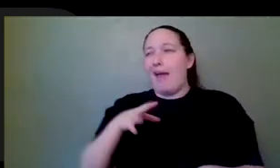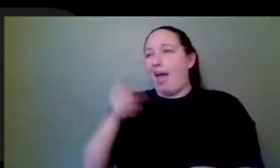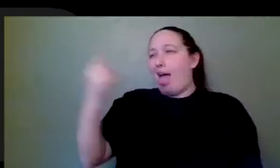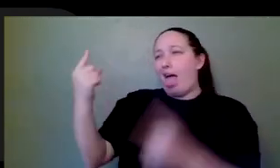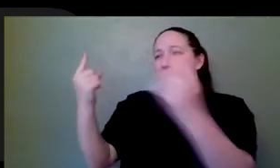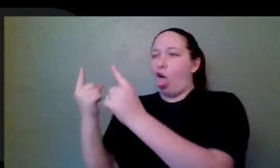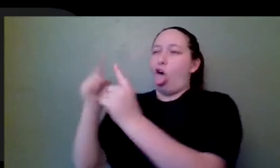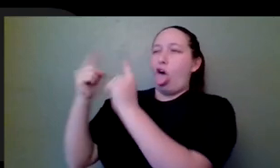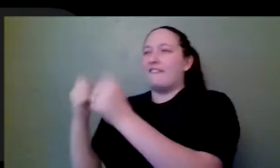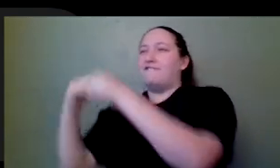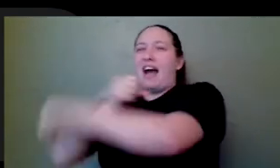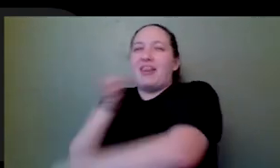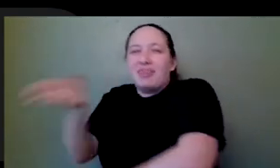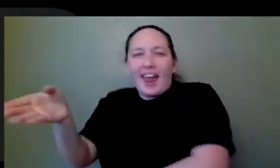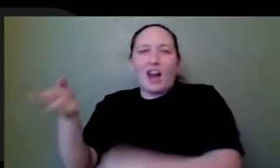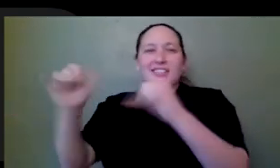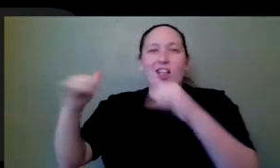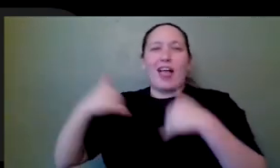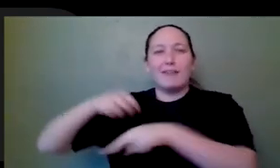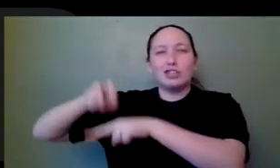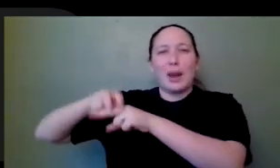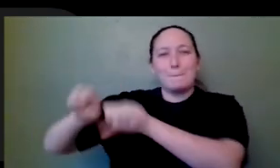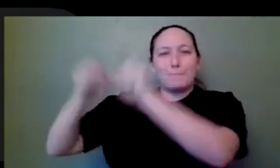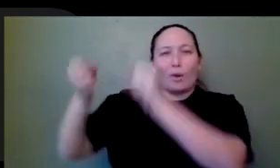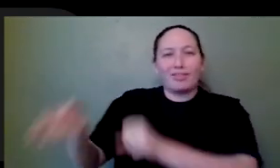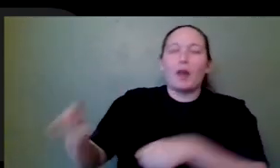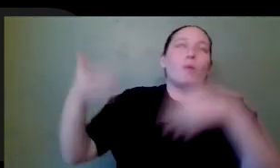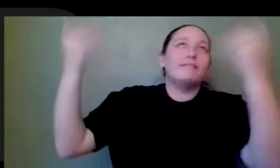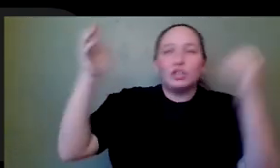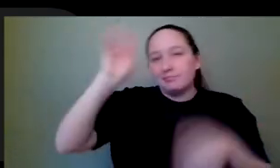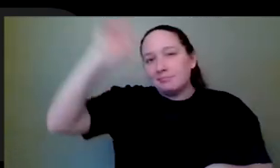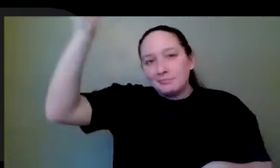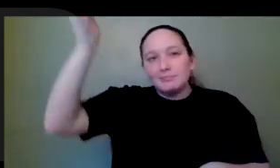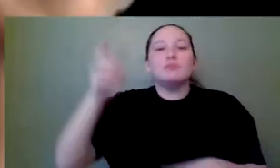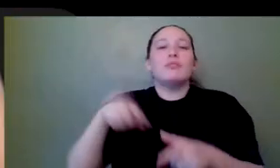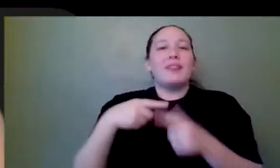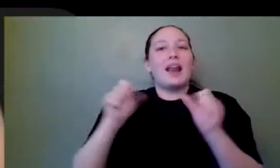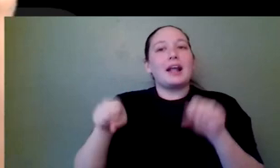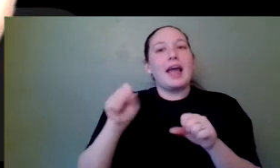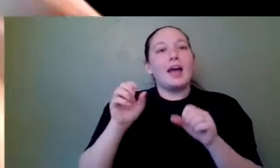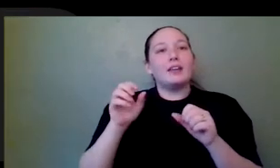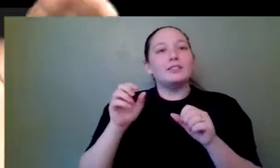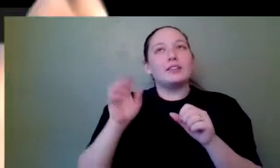bar stool is still broken to this day, you know what I mean? Like stuff like that is very easy for me to come up with once I built the framework that